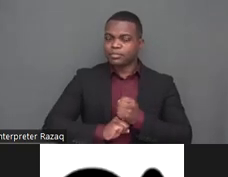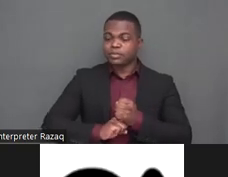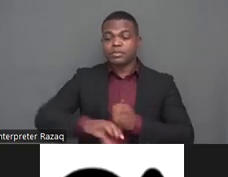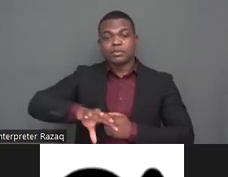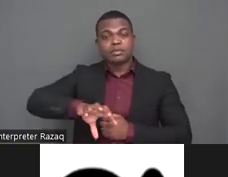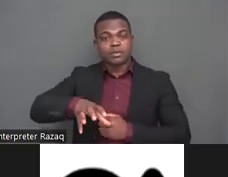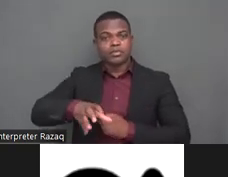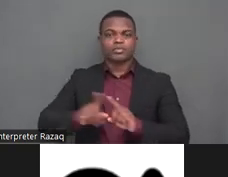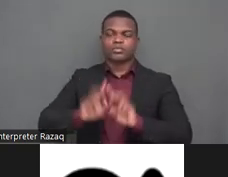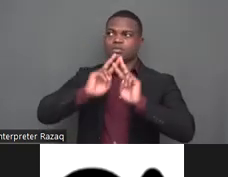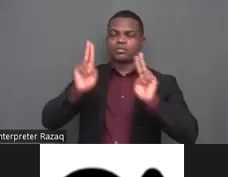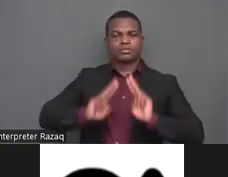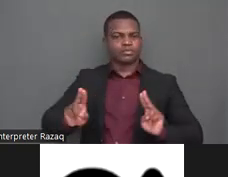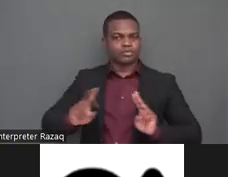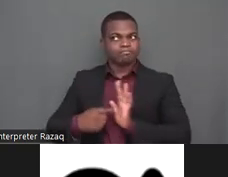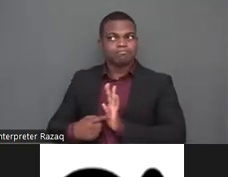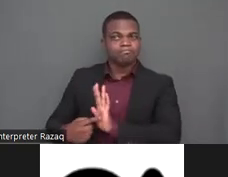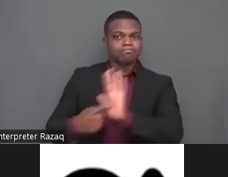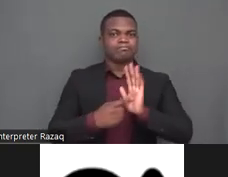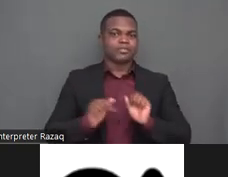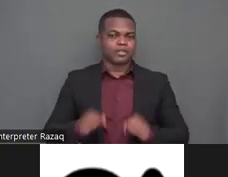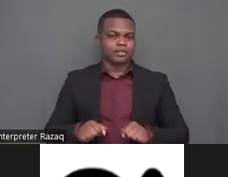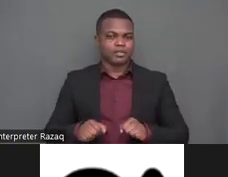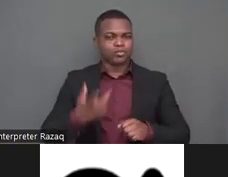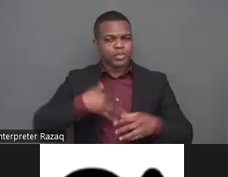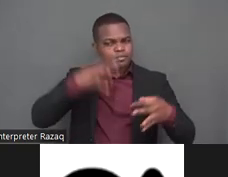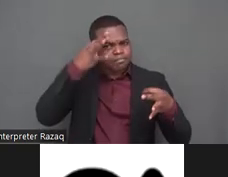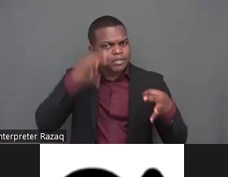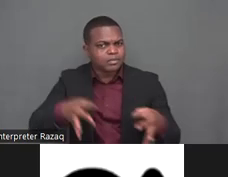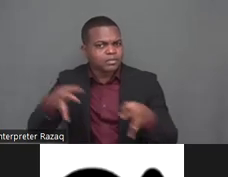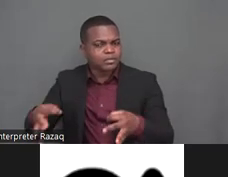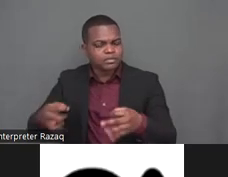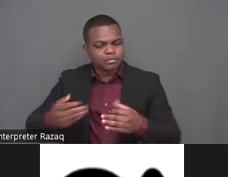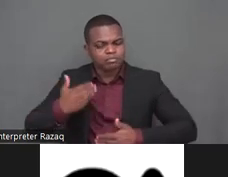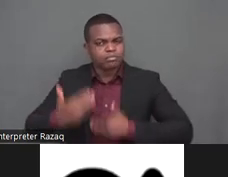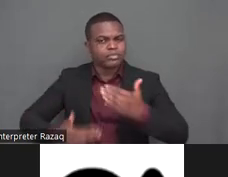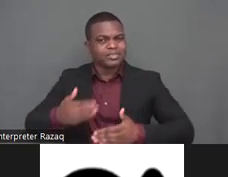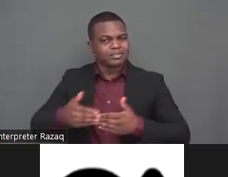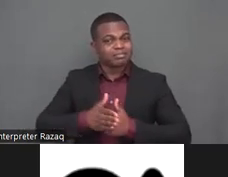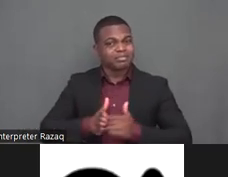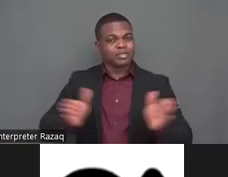inclusion of persons with disabilities and their representative organizations in all stages of the